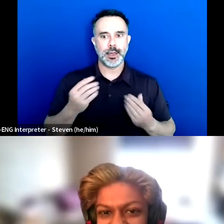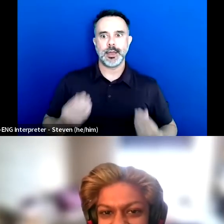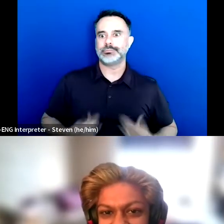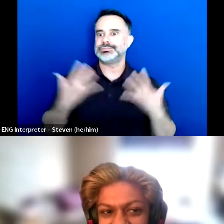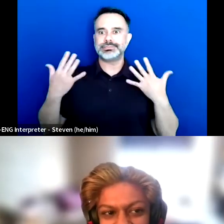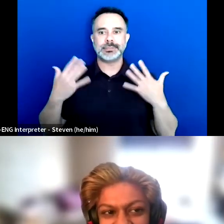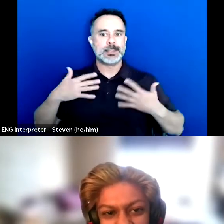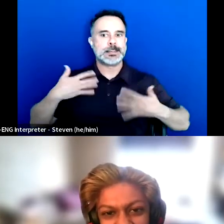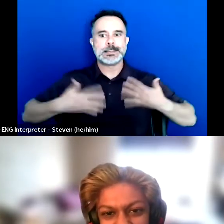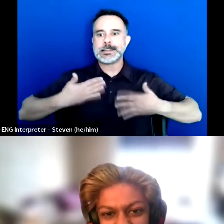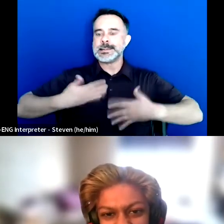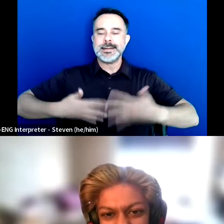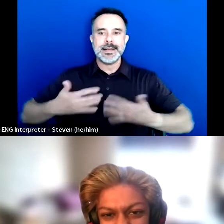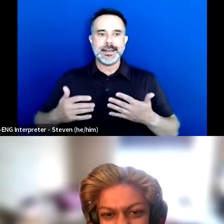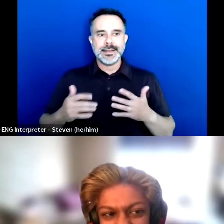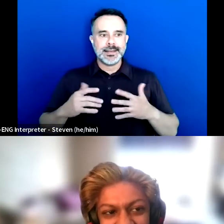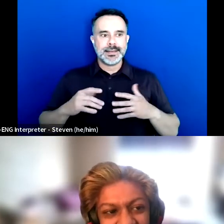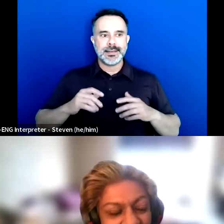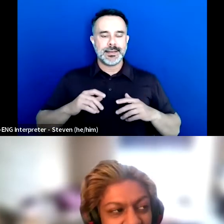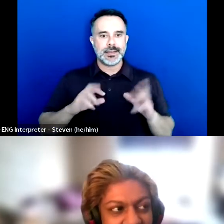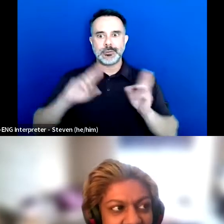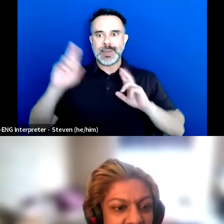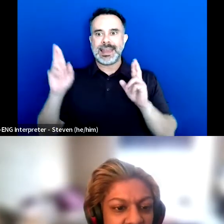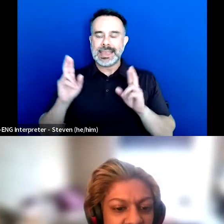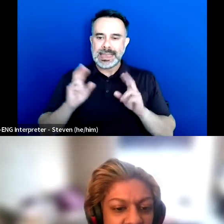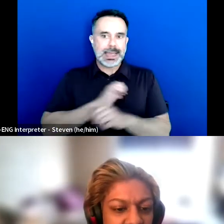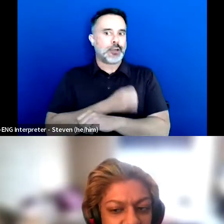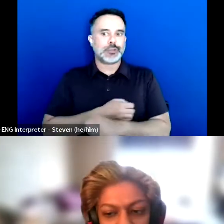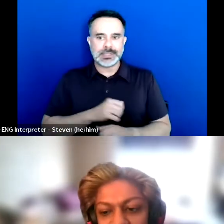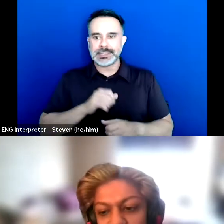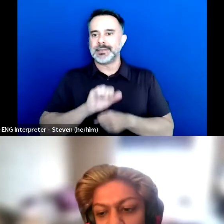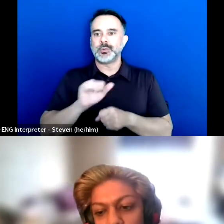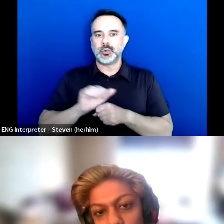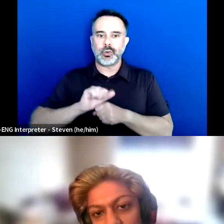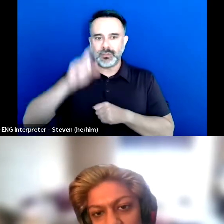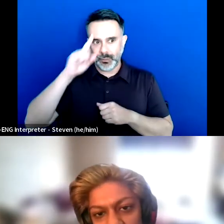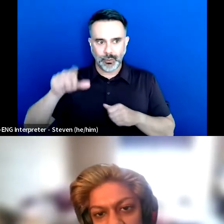And gassing me up for other people like that is so important.